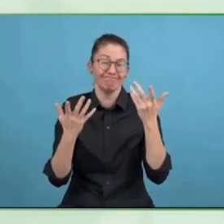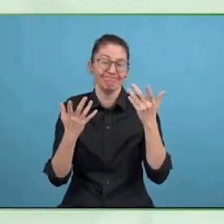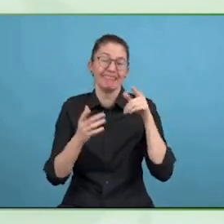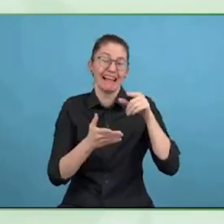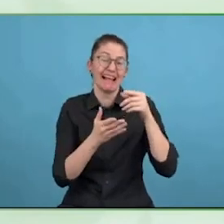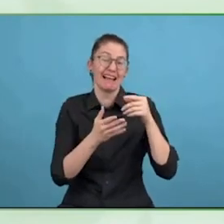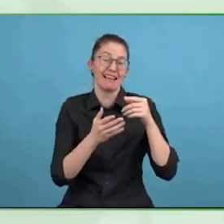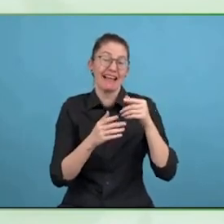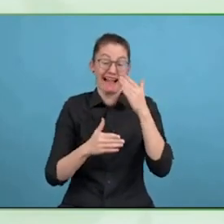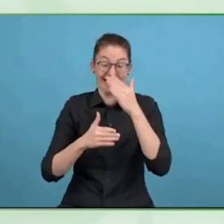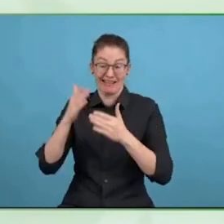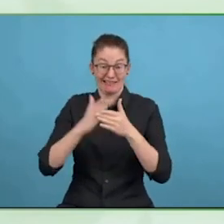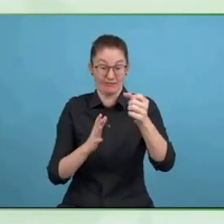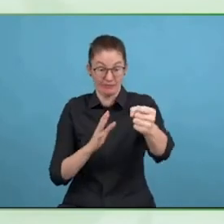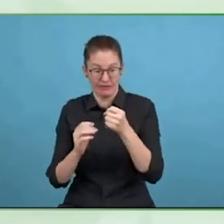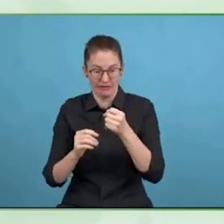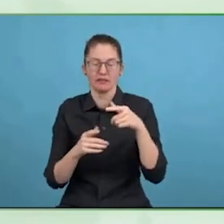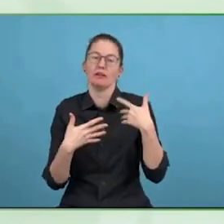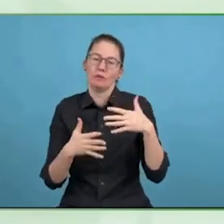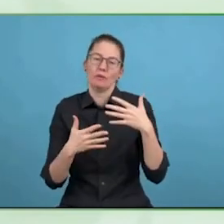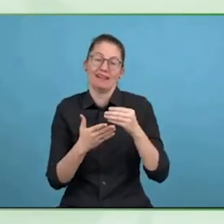and how it may progress and change throughout your lifetime?